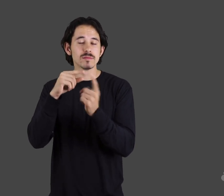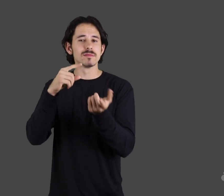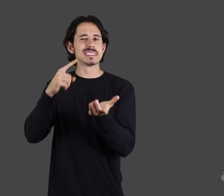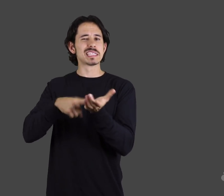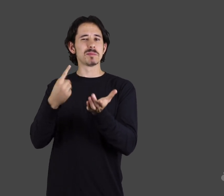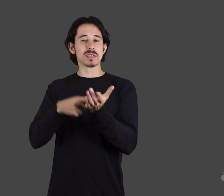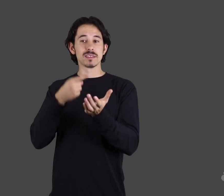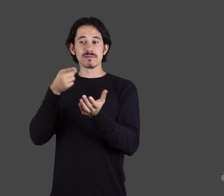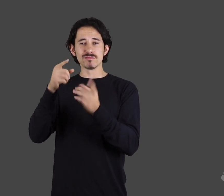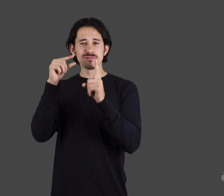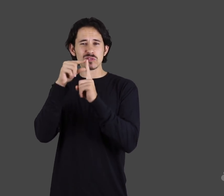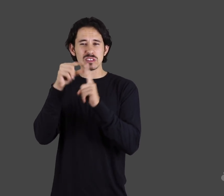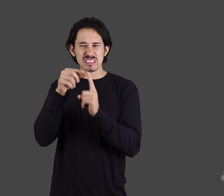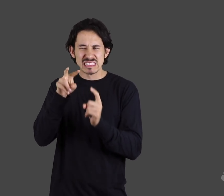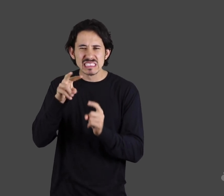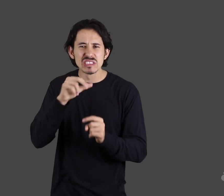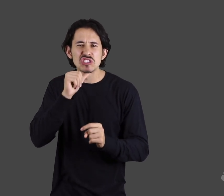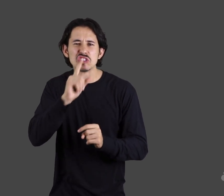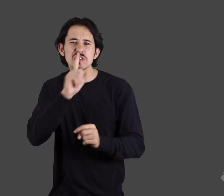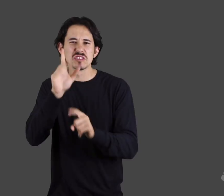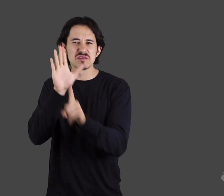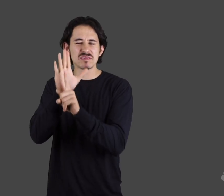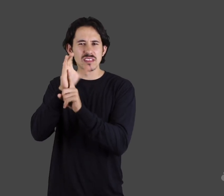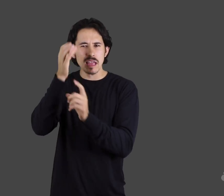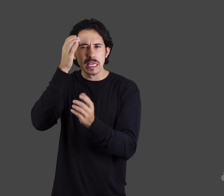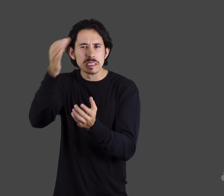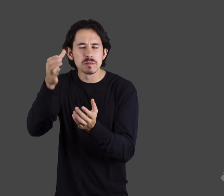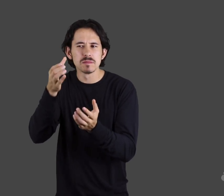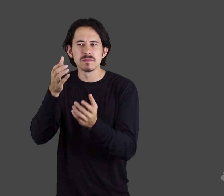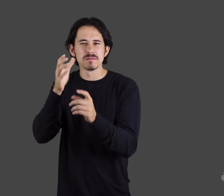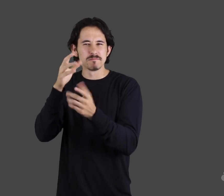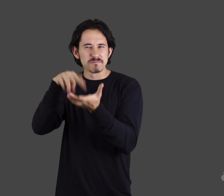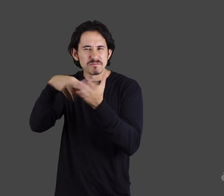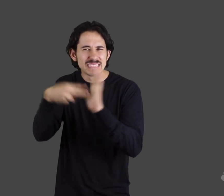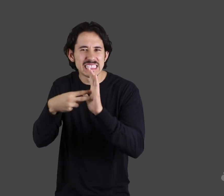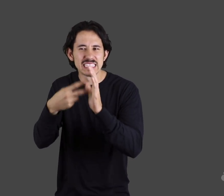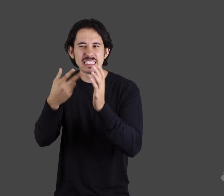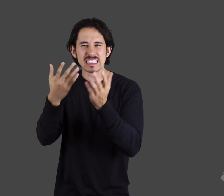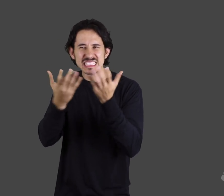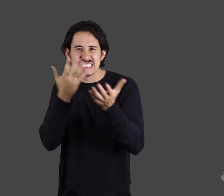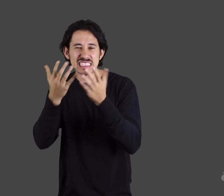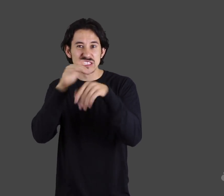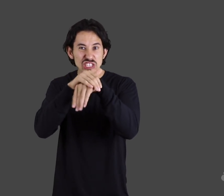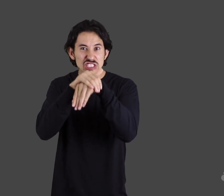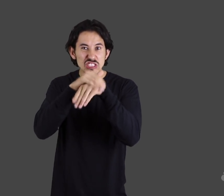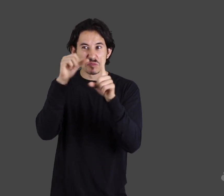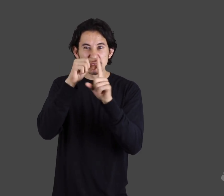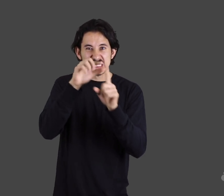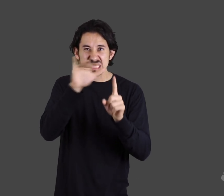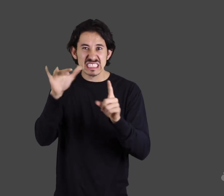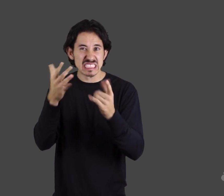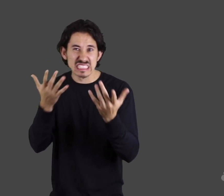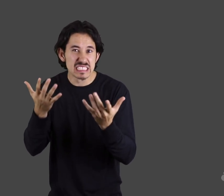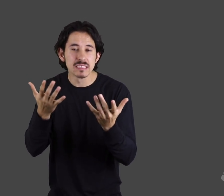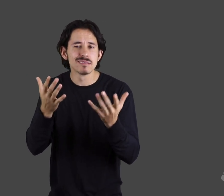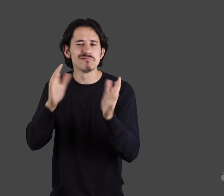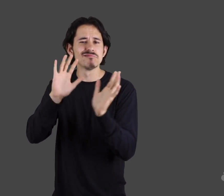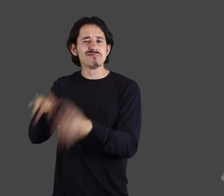This is great because you only need to know the sign -- you don't need to know the definition, or guess at English synonyms to find the sign you're looking for anymore!